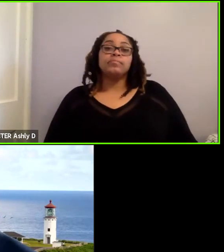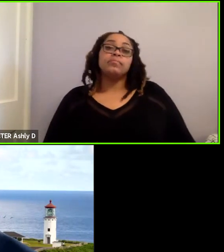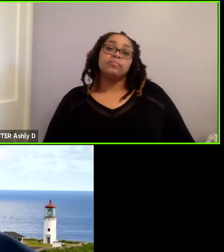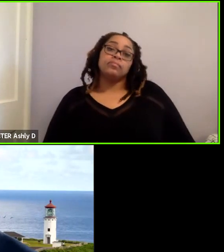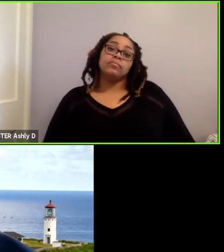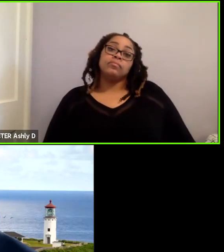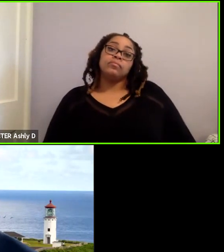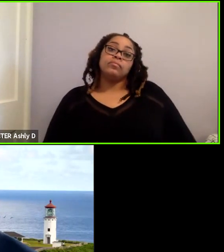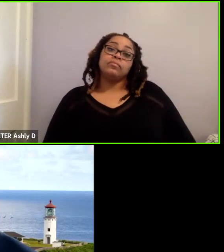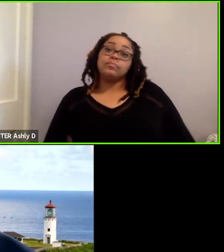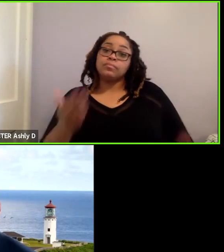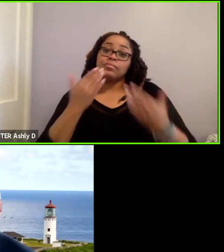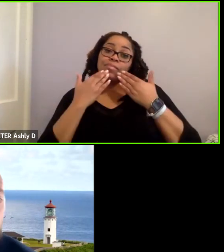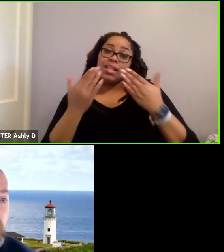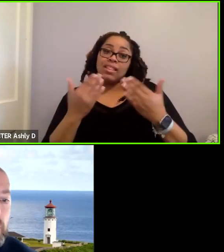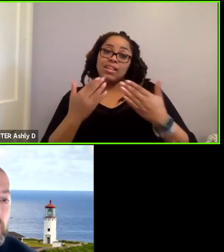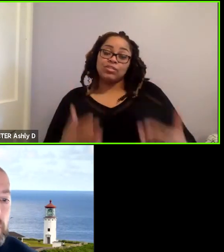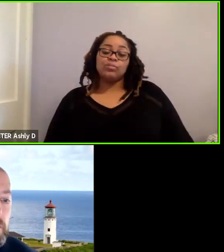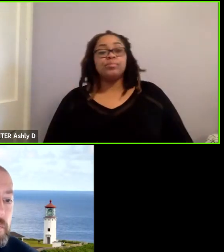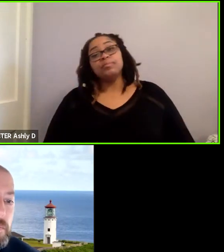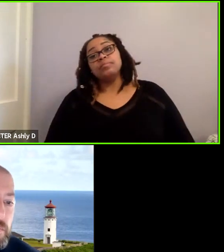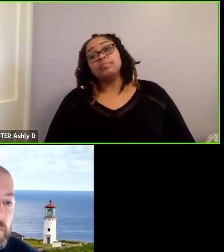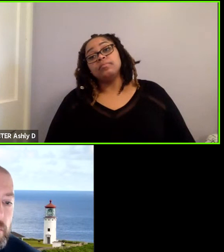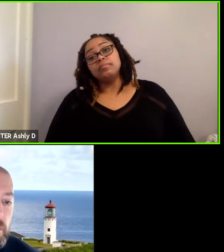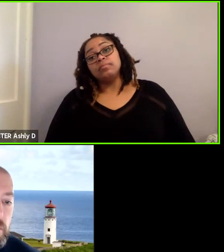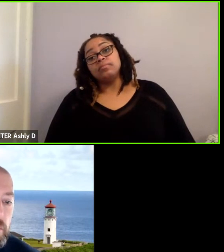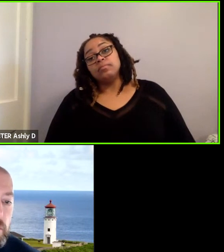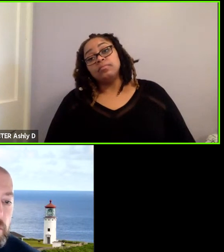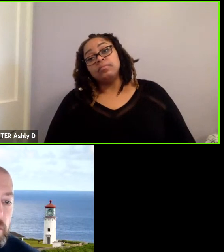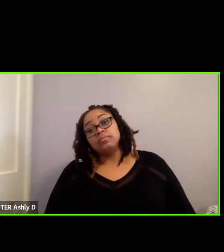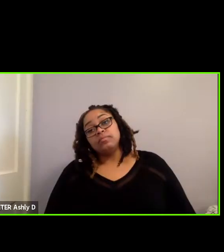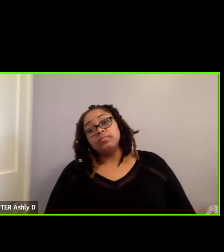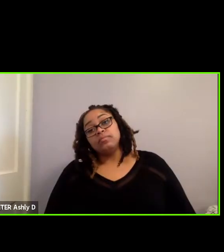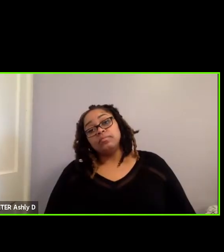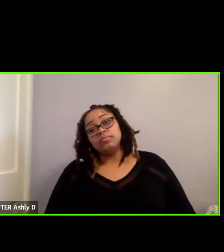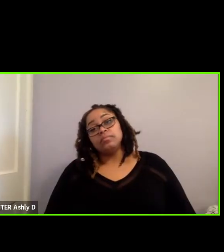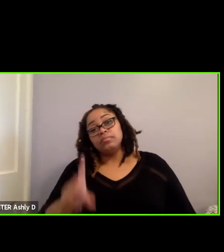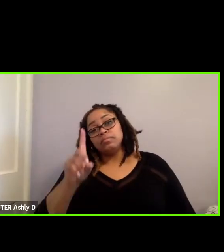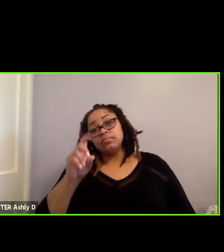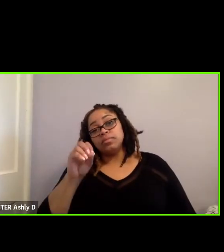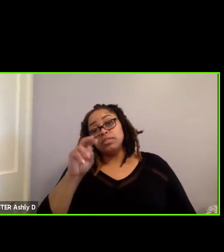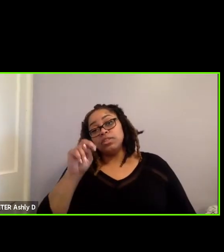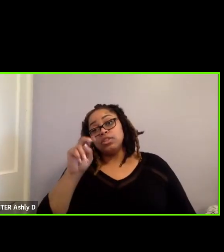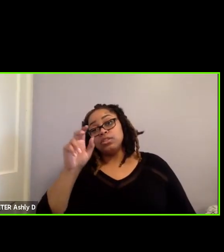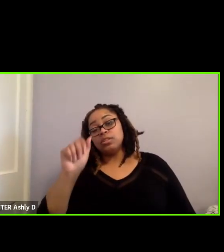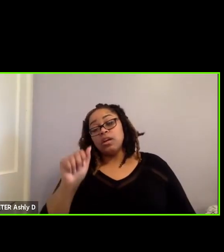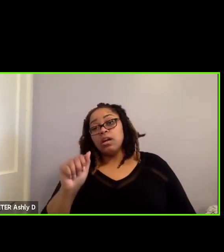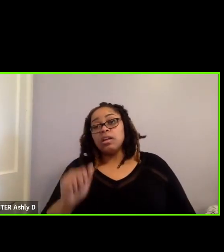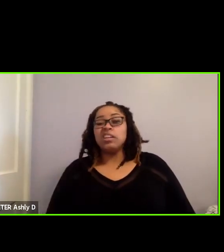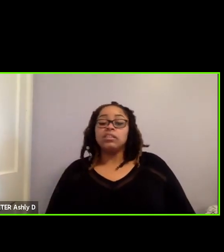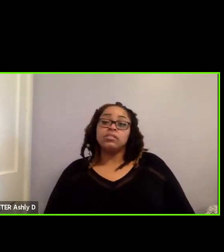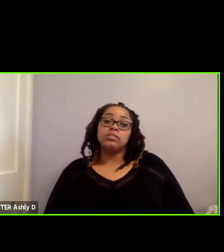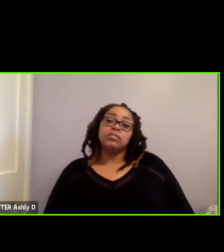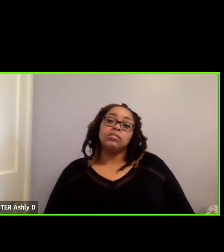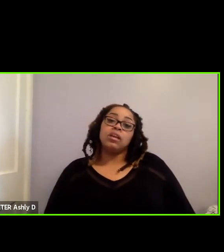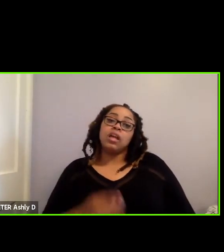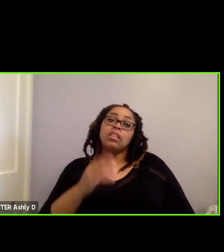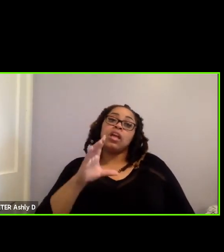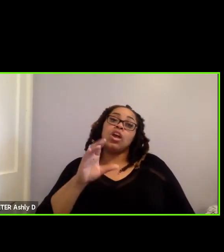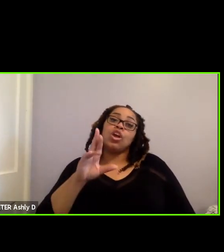So, okay, thank you. Donna D.? And then, Curtis N. Sorry.